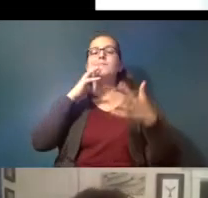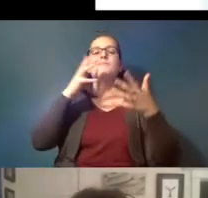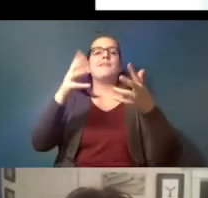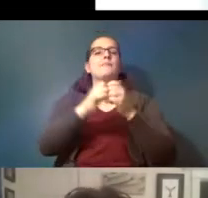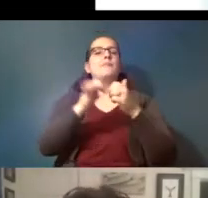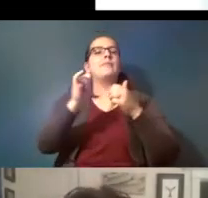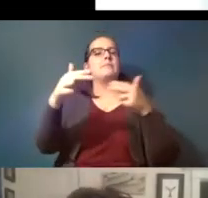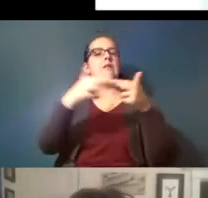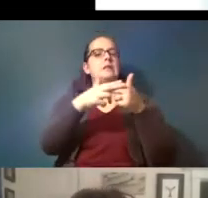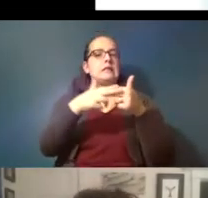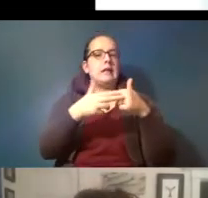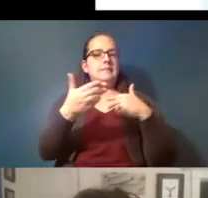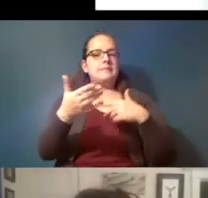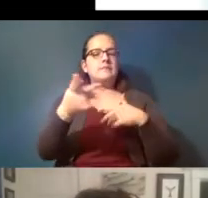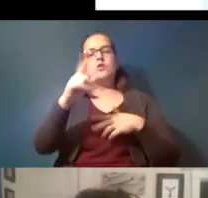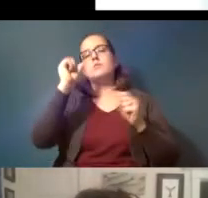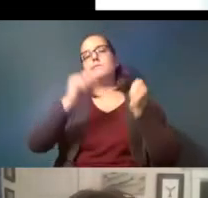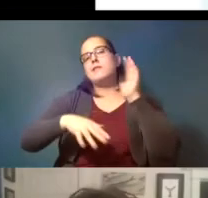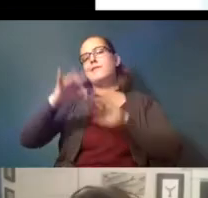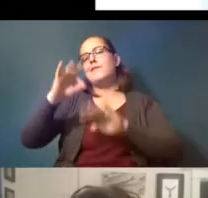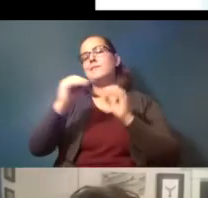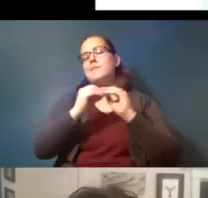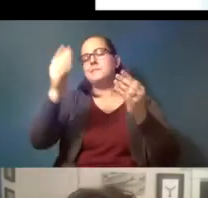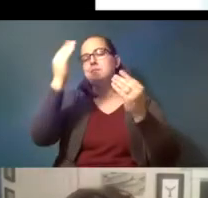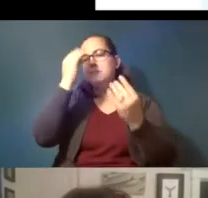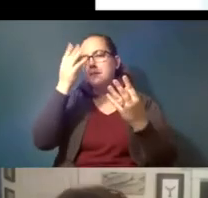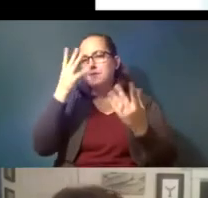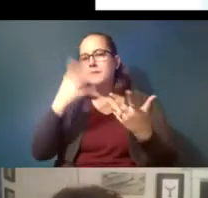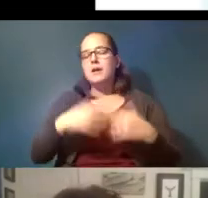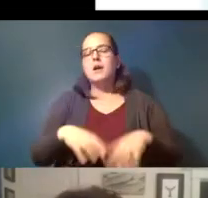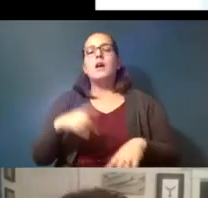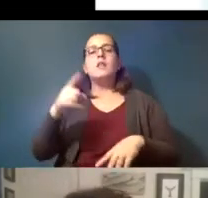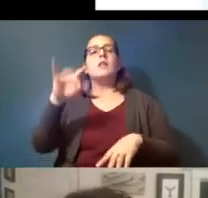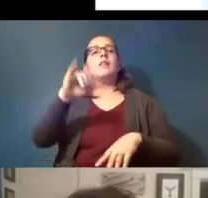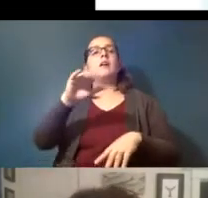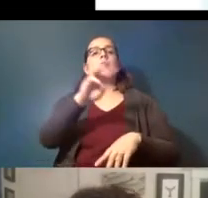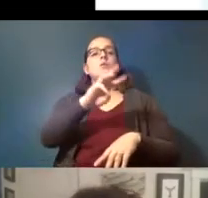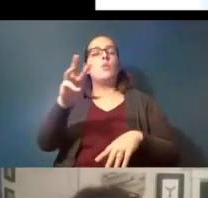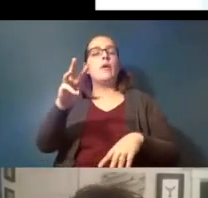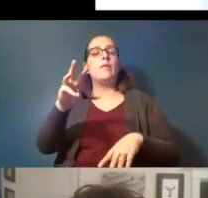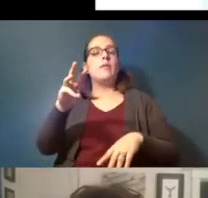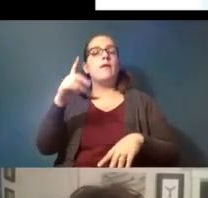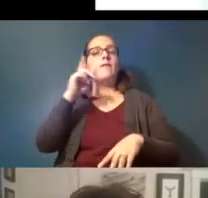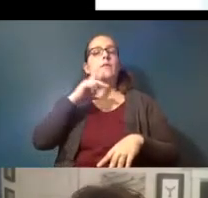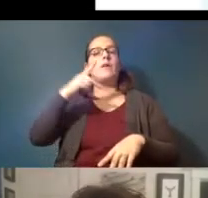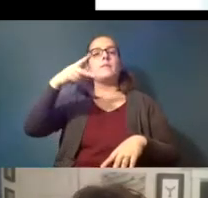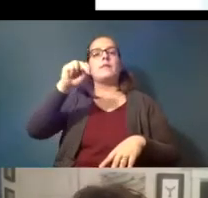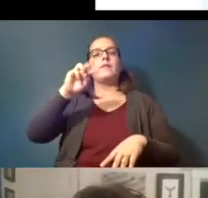which where you can find more information at the website for the pacific northwest